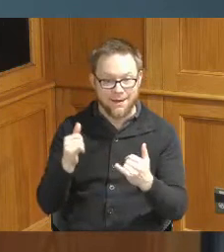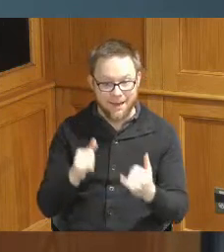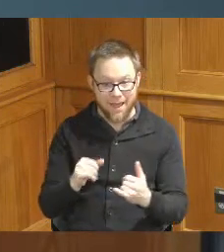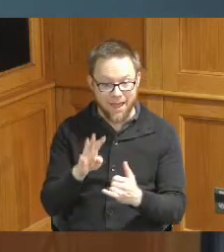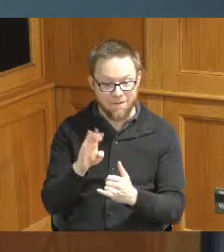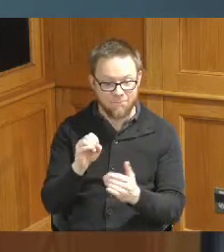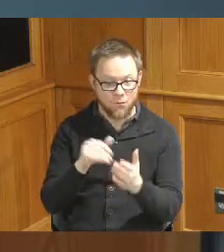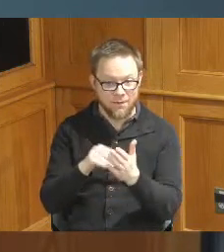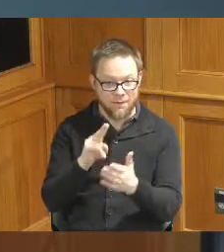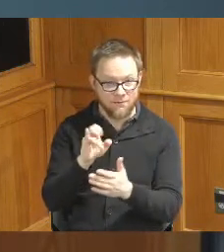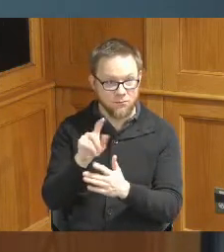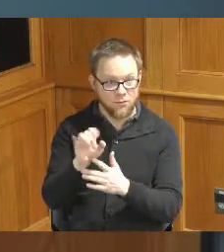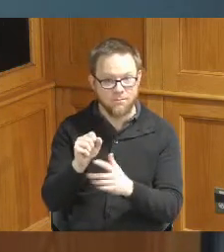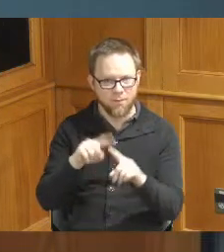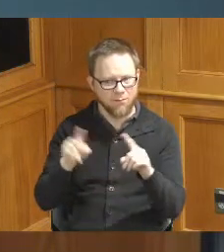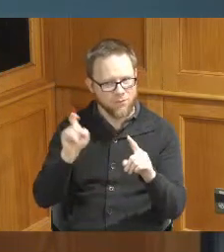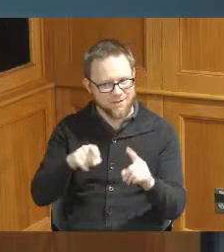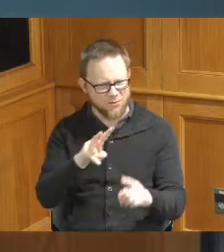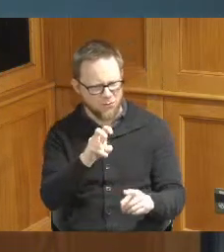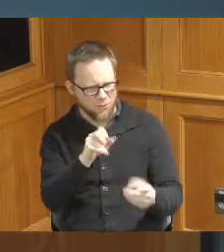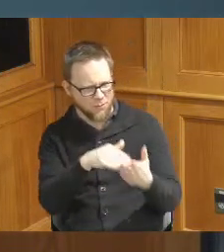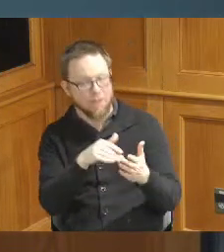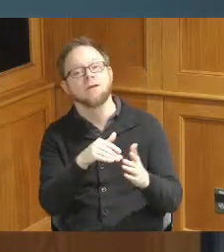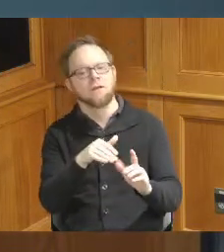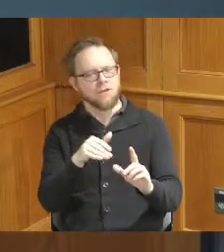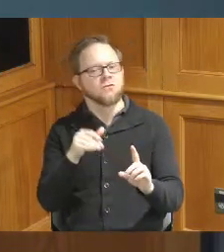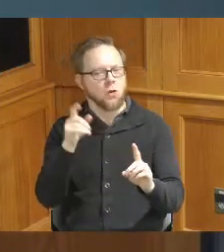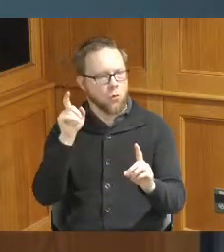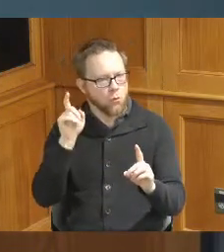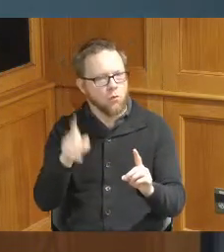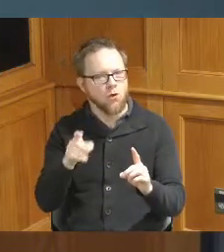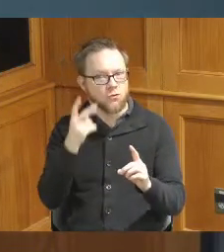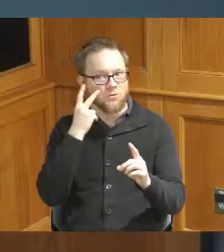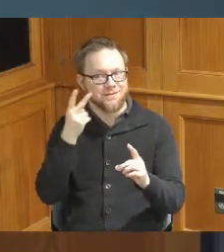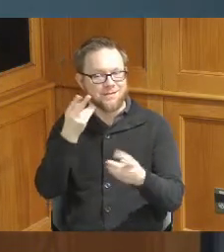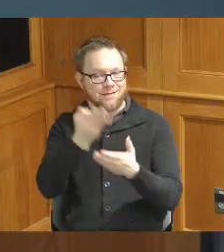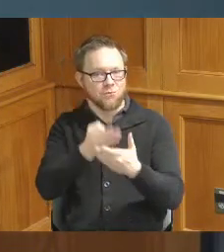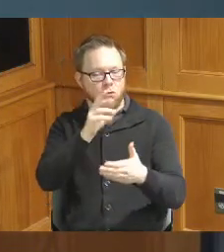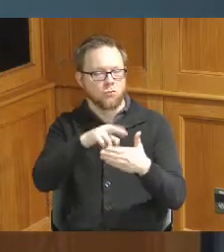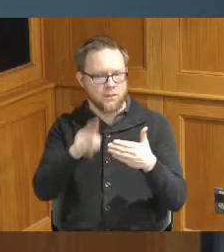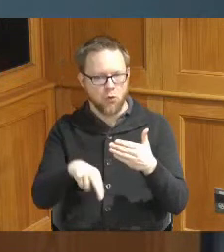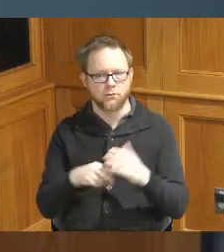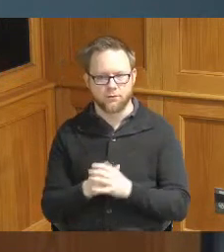twenty thousand we want to have those type of results and I just wanted to say that to all